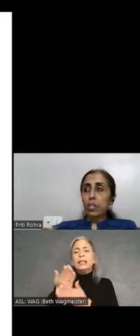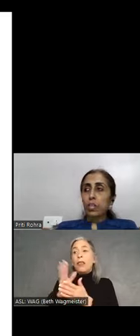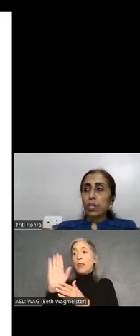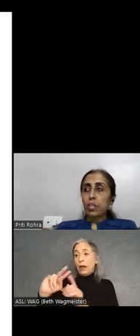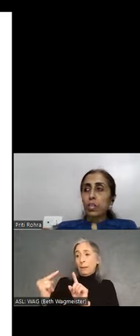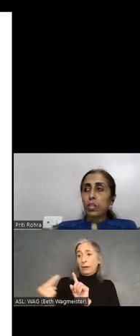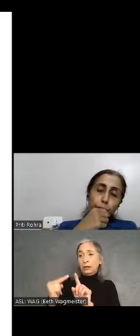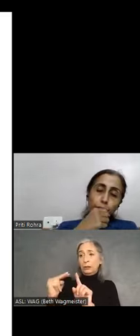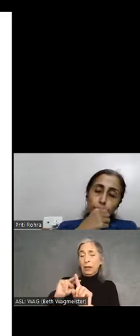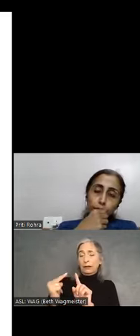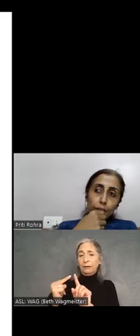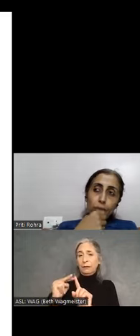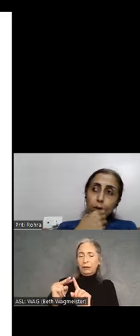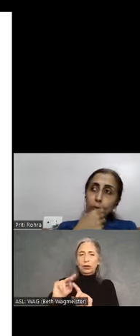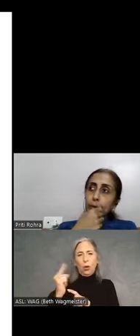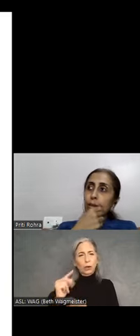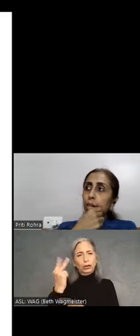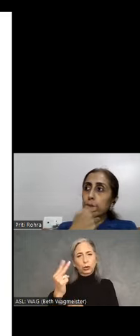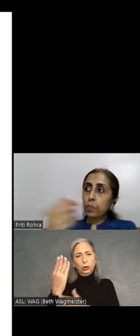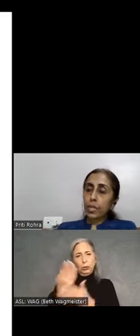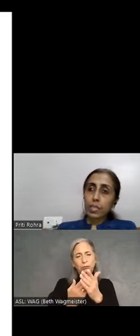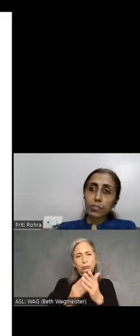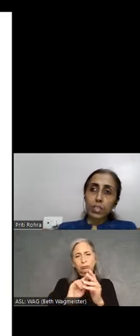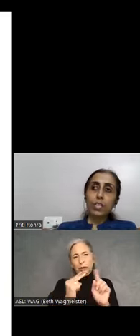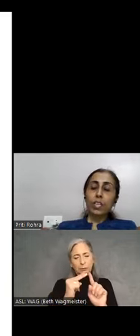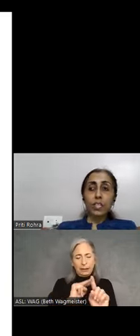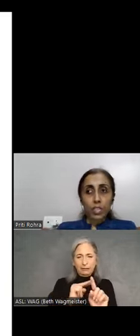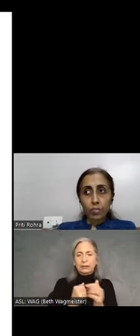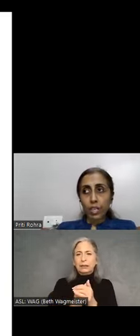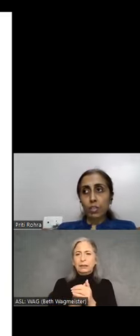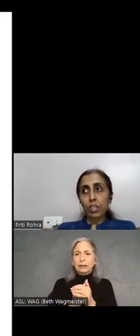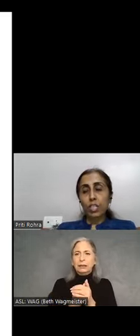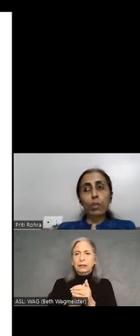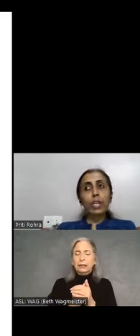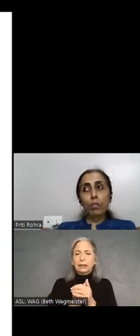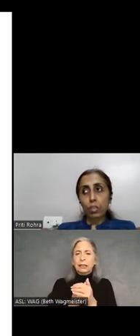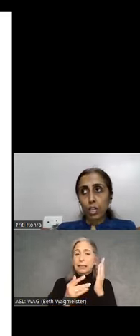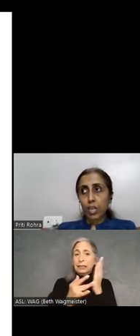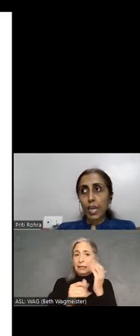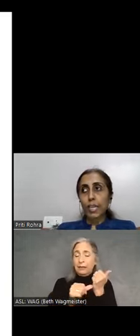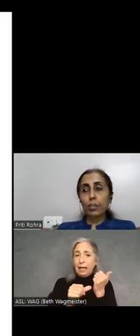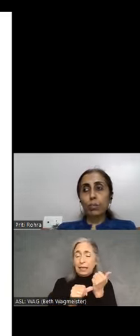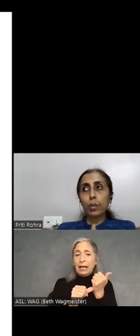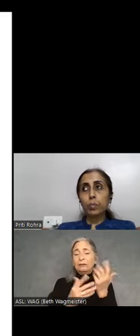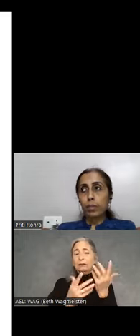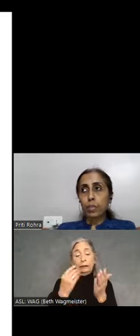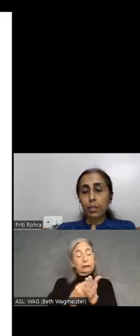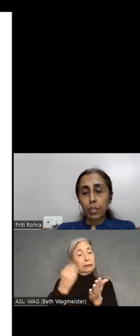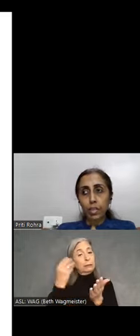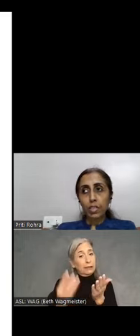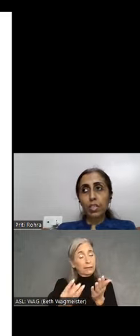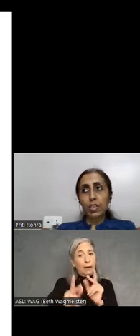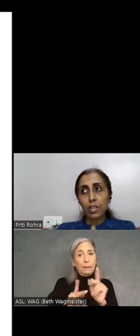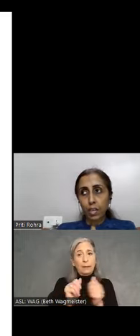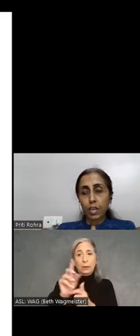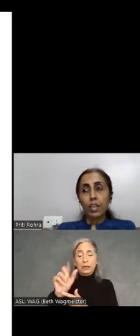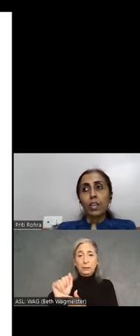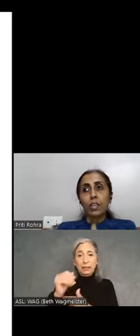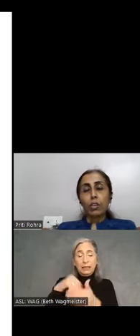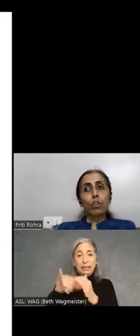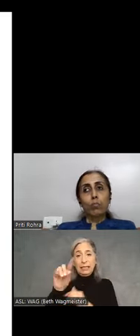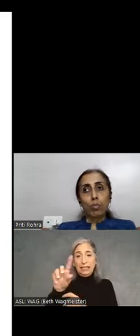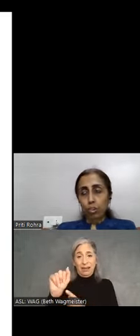two sides from this. Since assistive technology is costly and people with disabilities, not most of